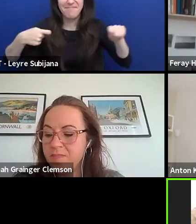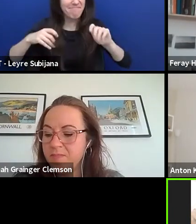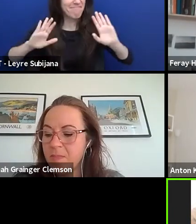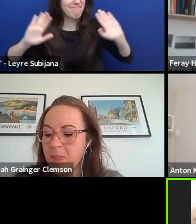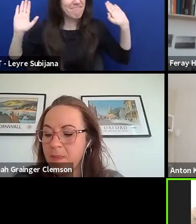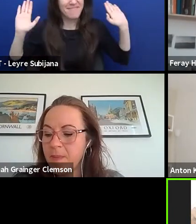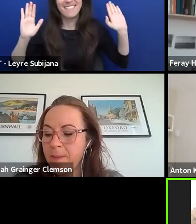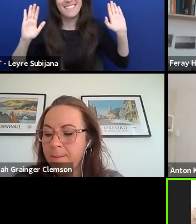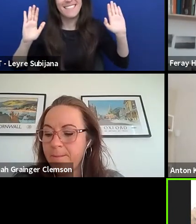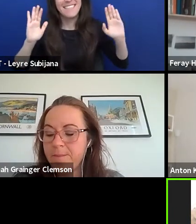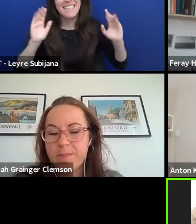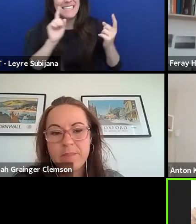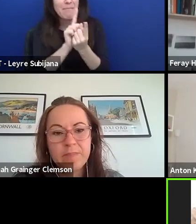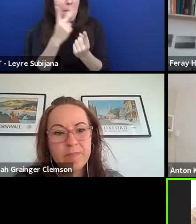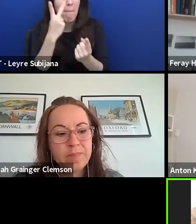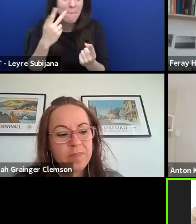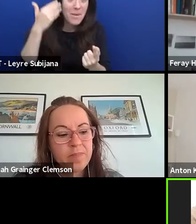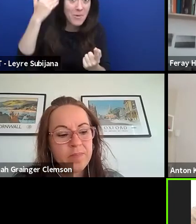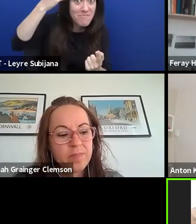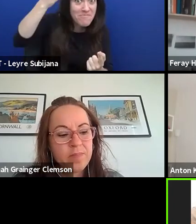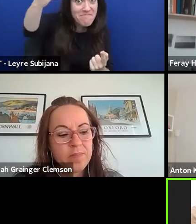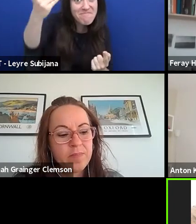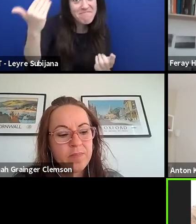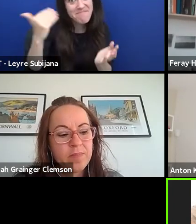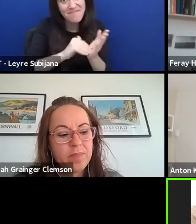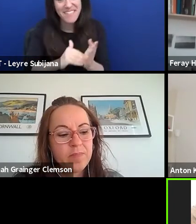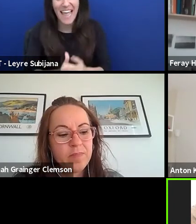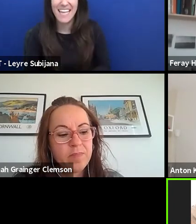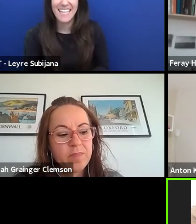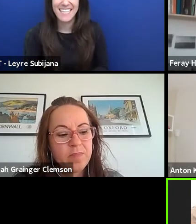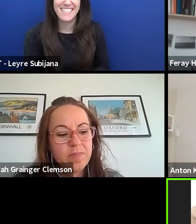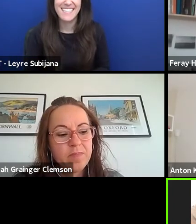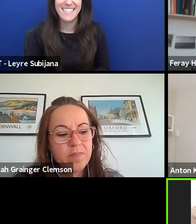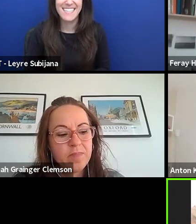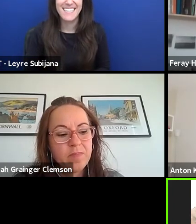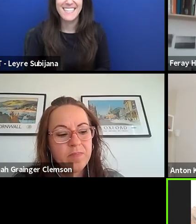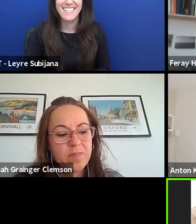And since I feel that you have this mission and inspiration